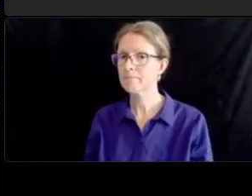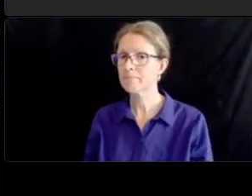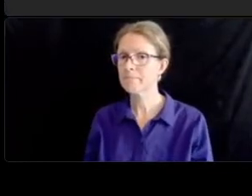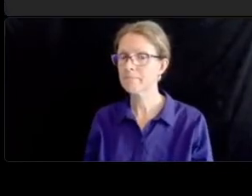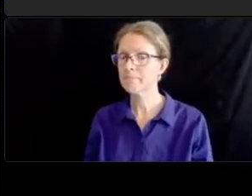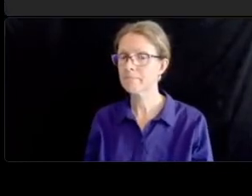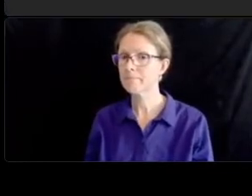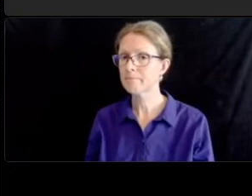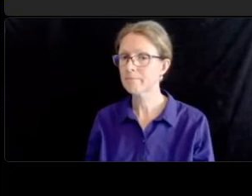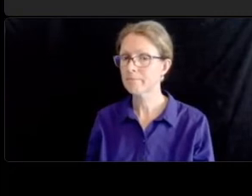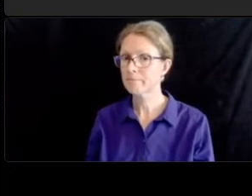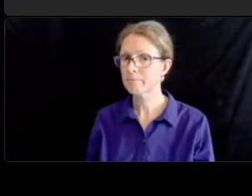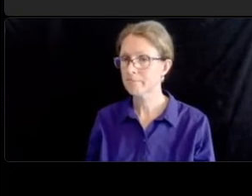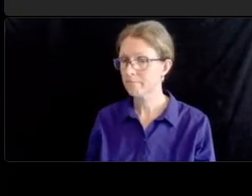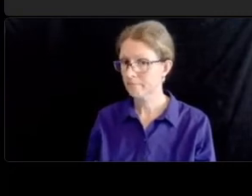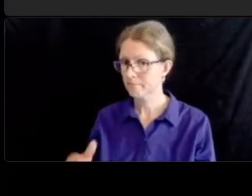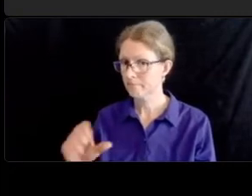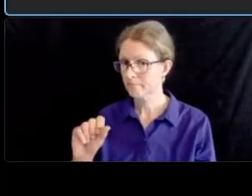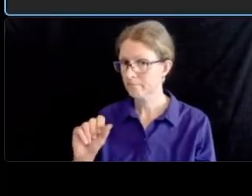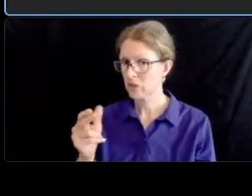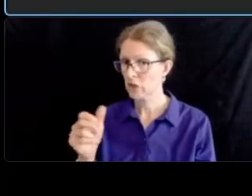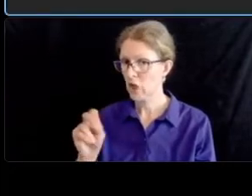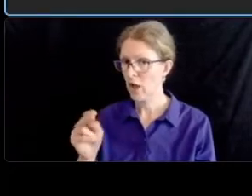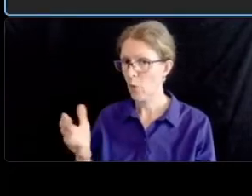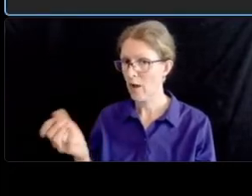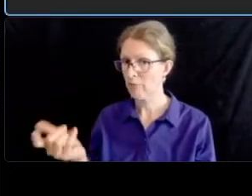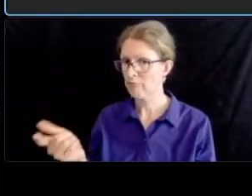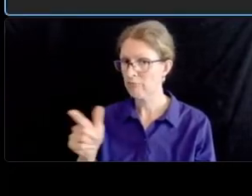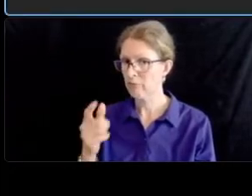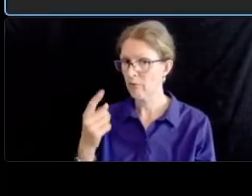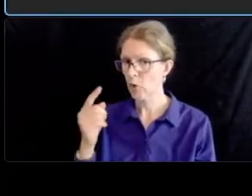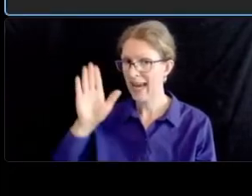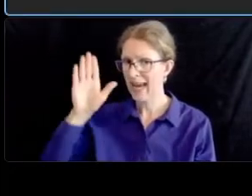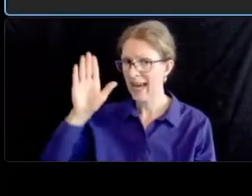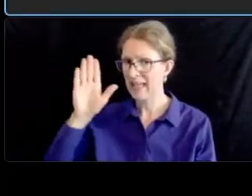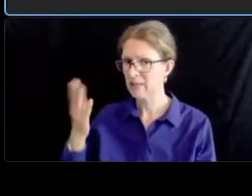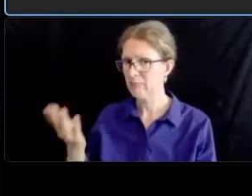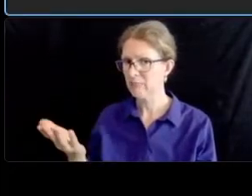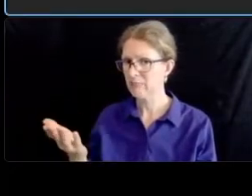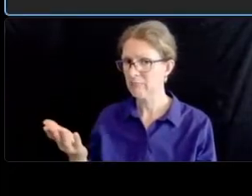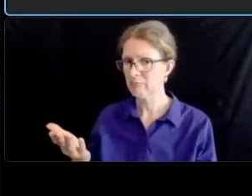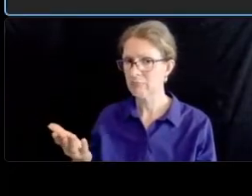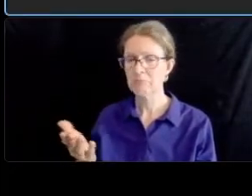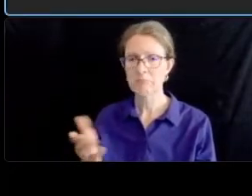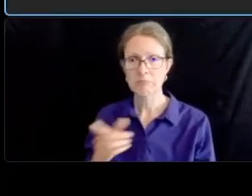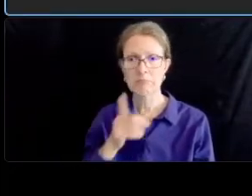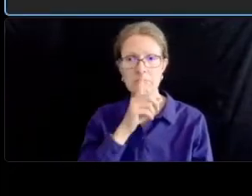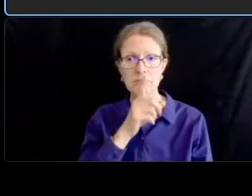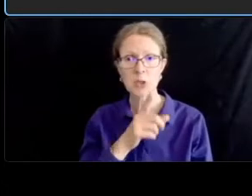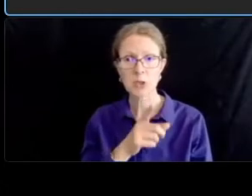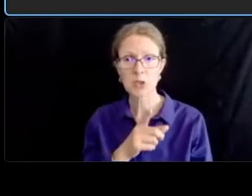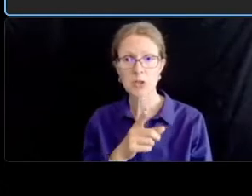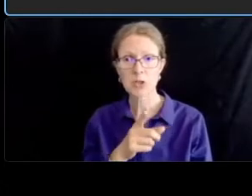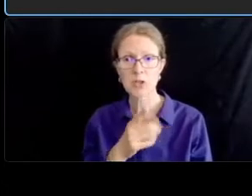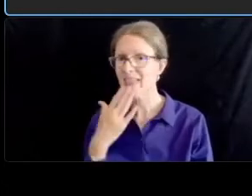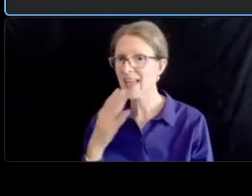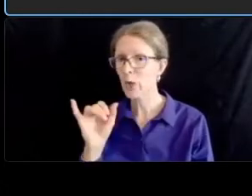sure thanks ian um we do have a couple of hands raised um and then we will try to get back to